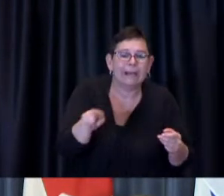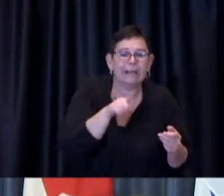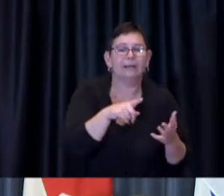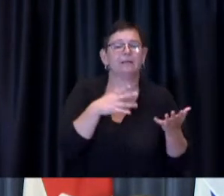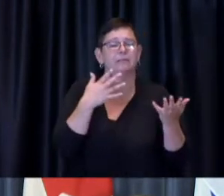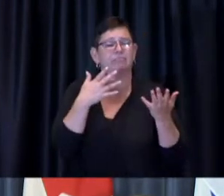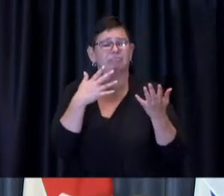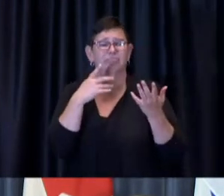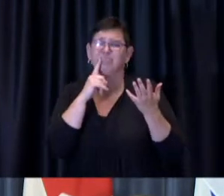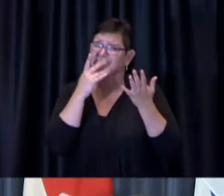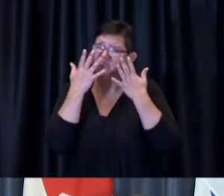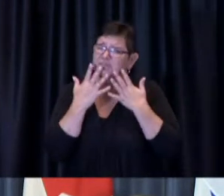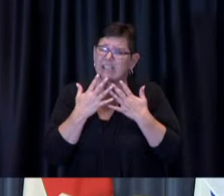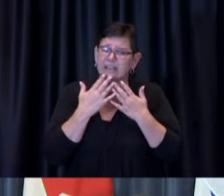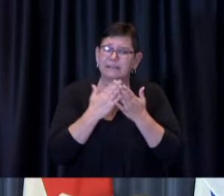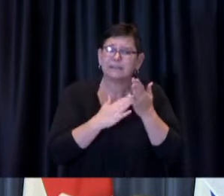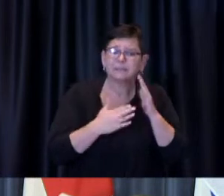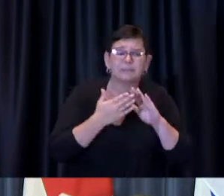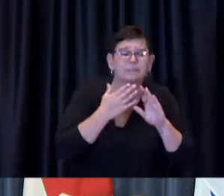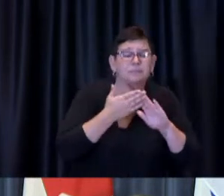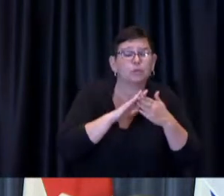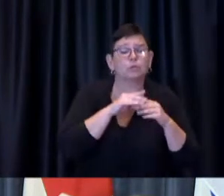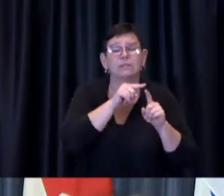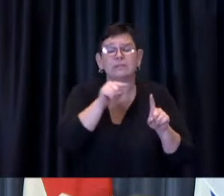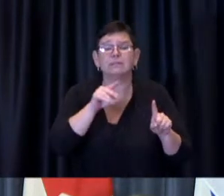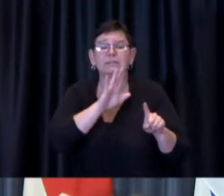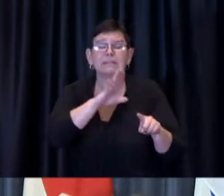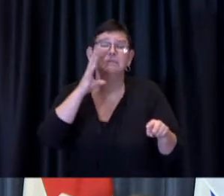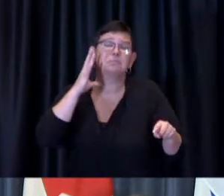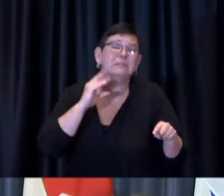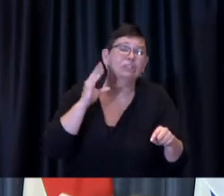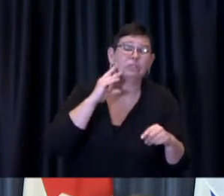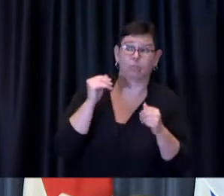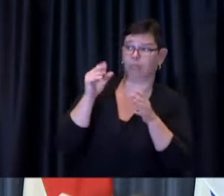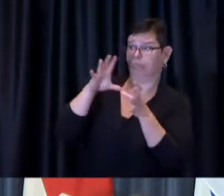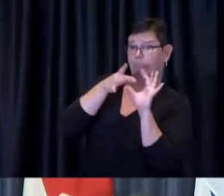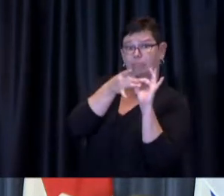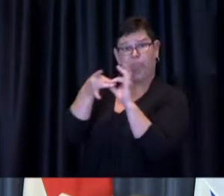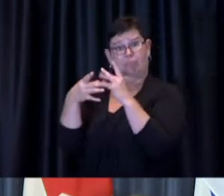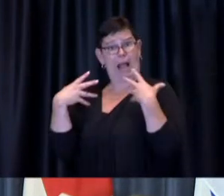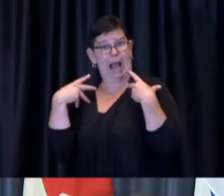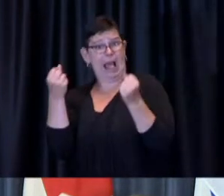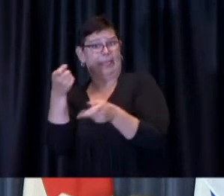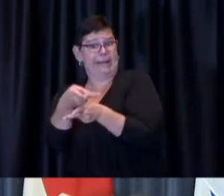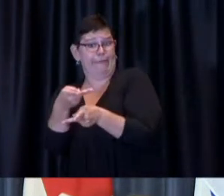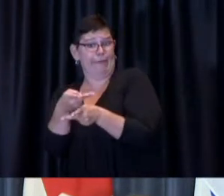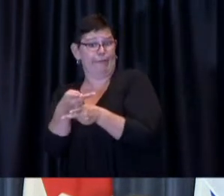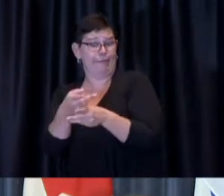the best experiences with health care and this may figure in to their decision-making process as well